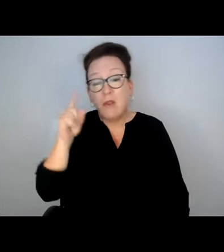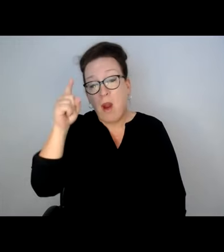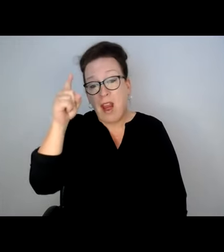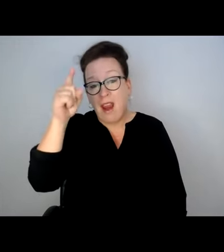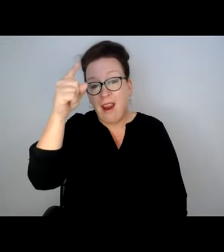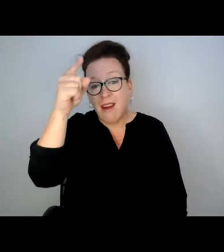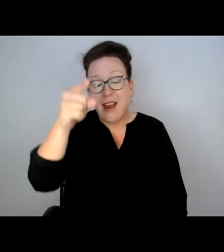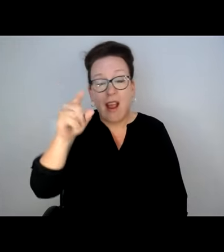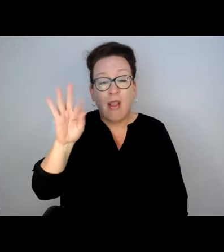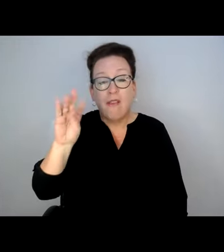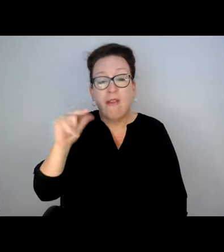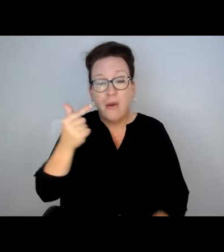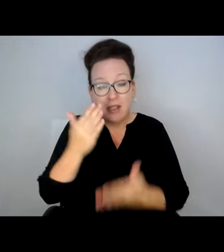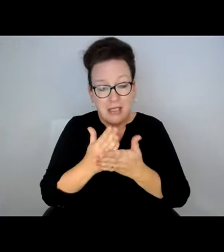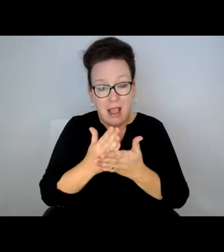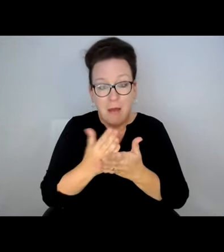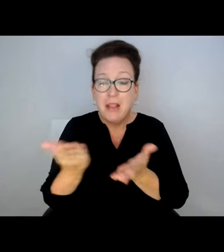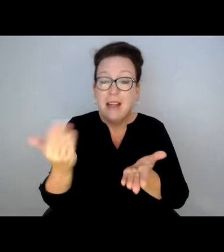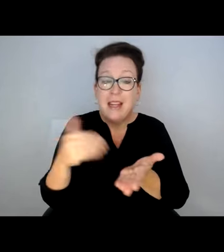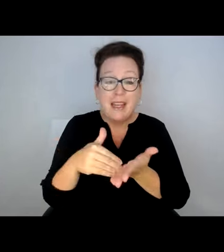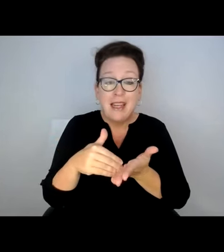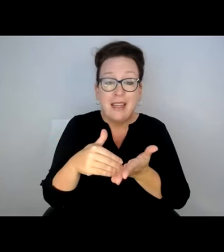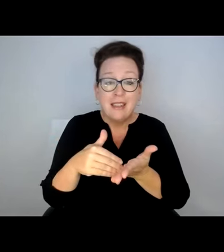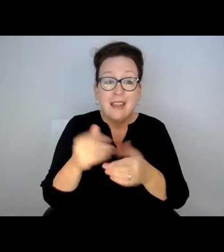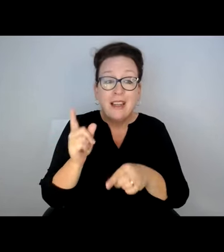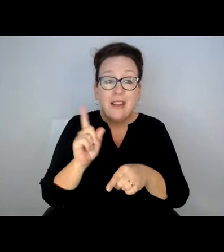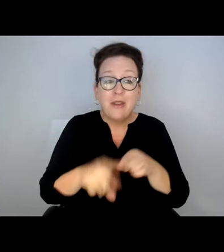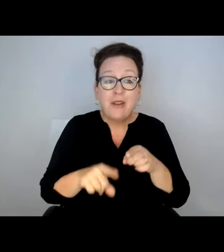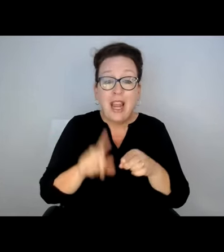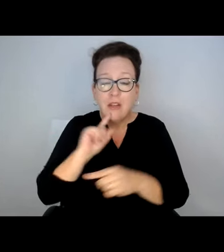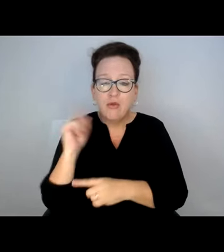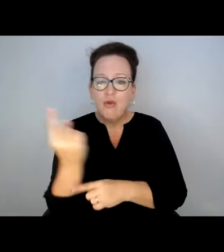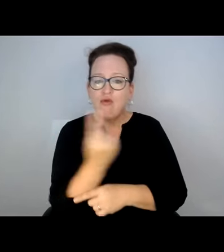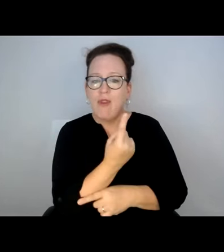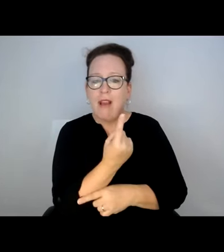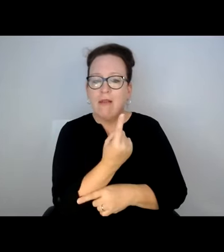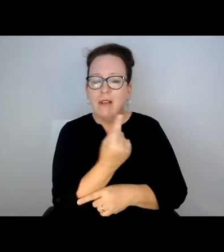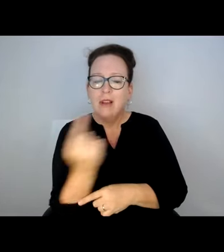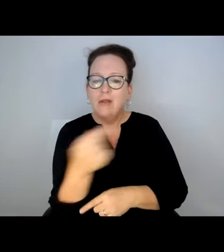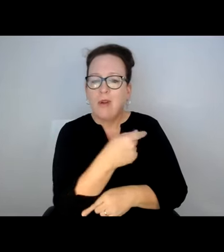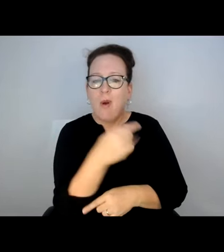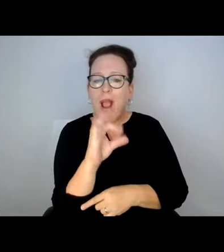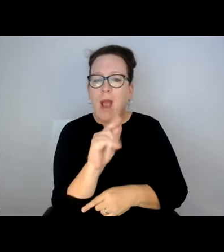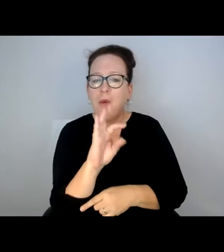YOU ARE PRACTICALLY RIGHT THERE. NOW IT IS WAY DOWN ON THE FLOATING STOP.